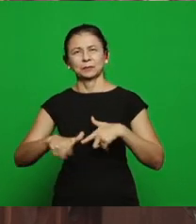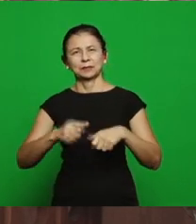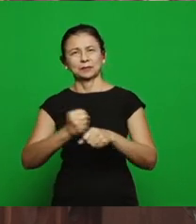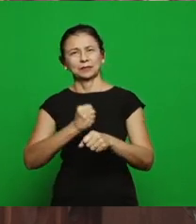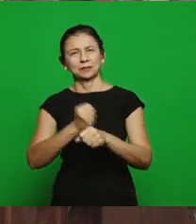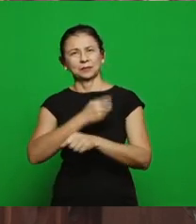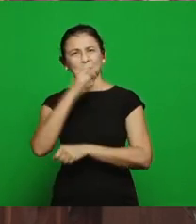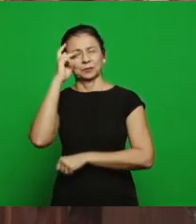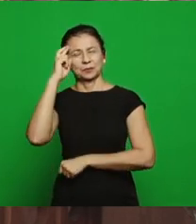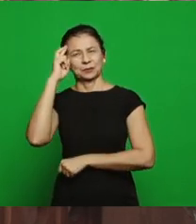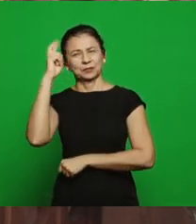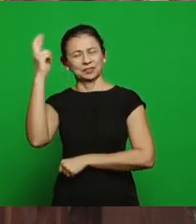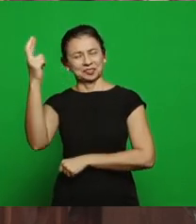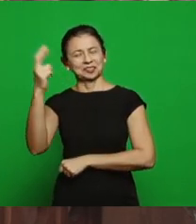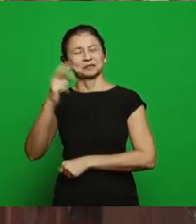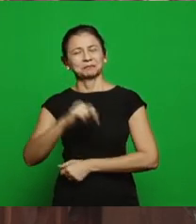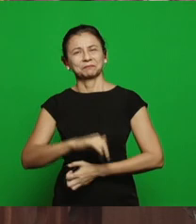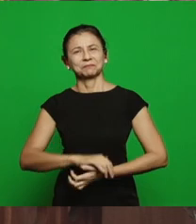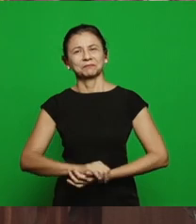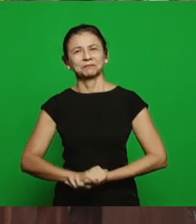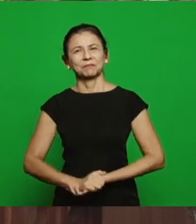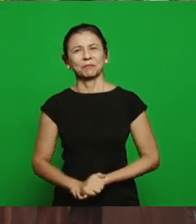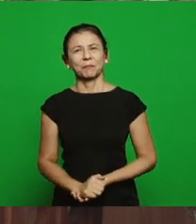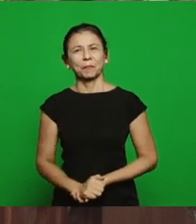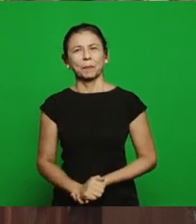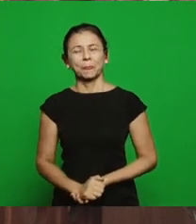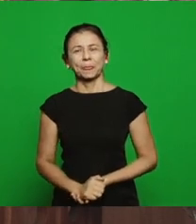are white, the text says and we ask the Lord